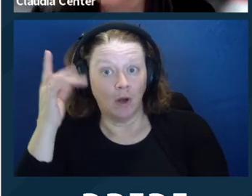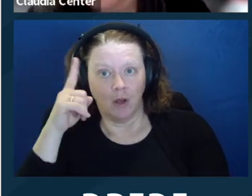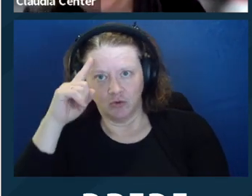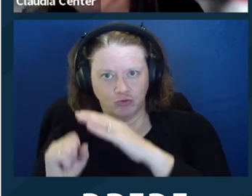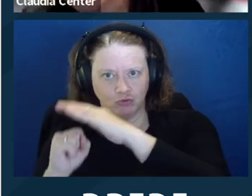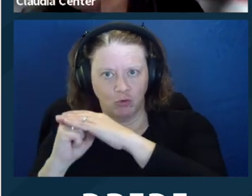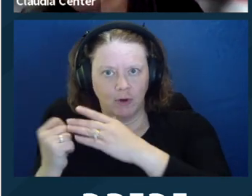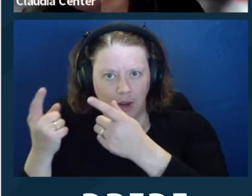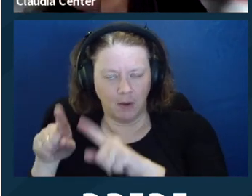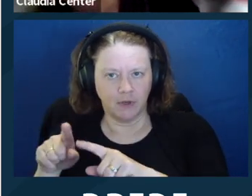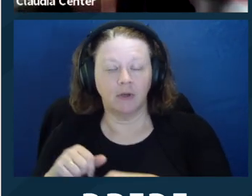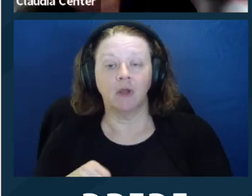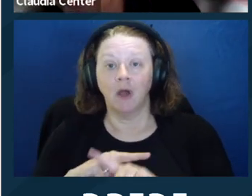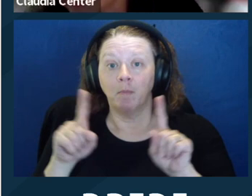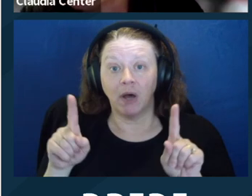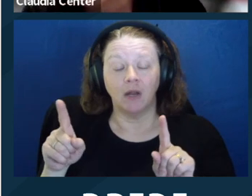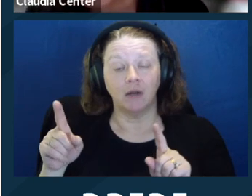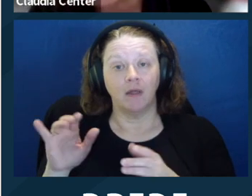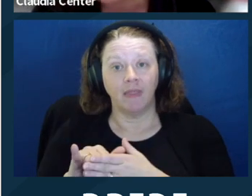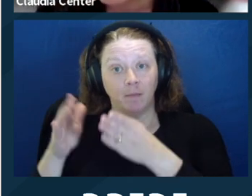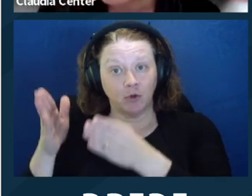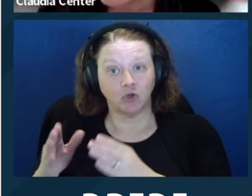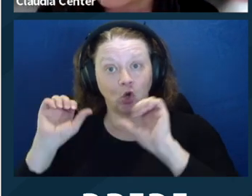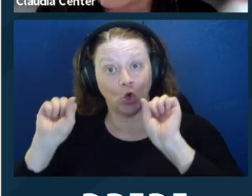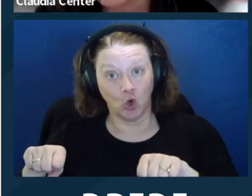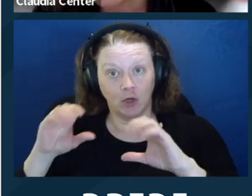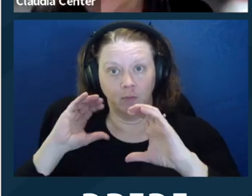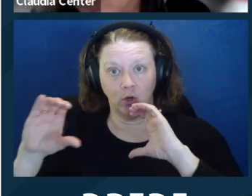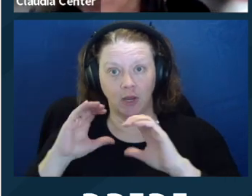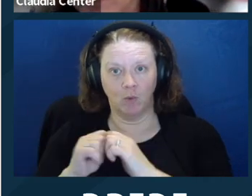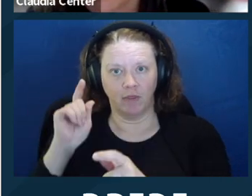but maybe the lawyer doesn't know how to provide the accommodations, and then assumes that